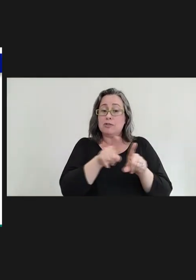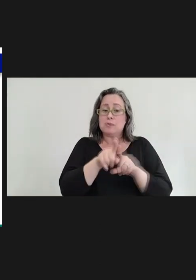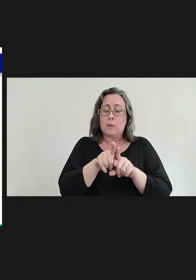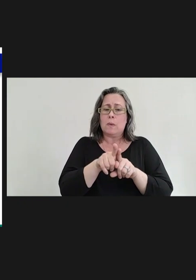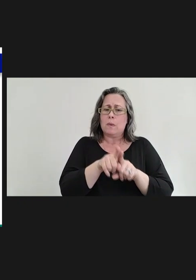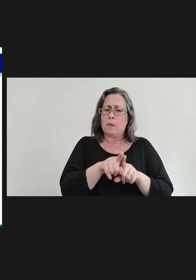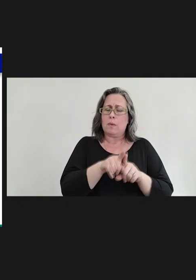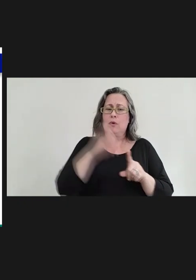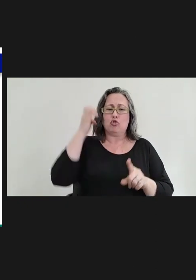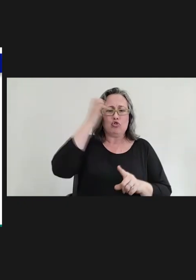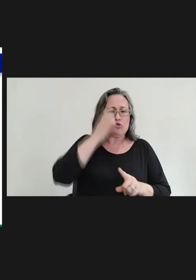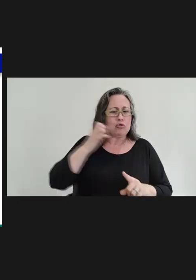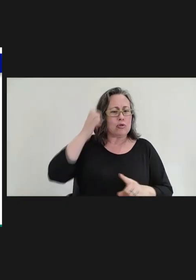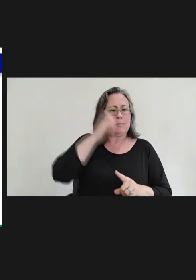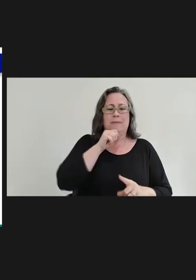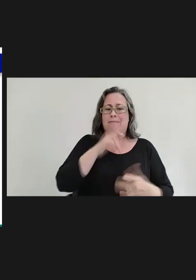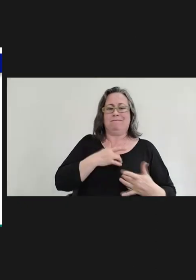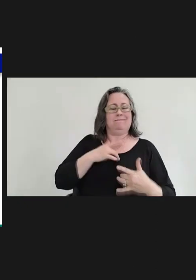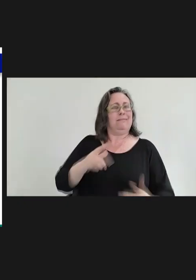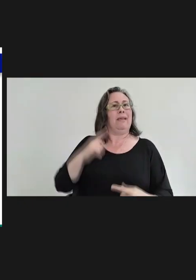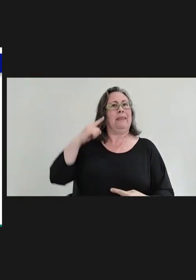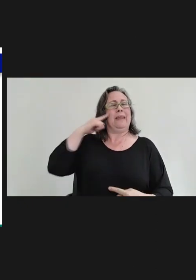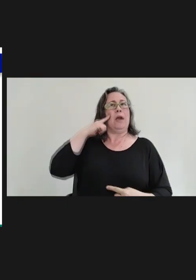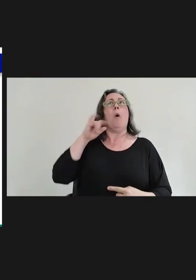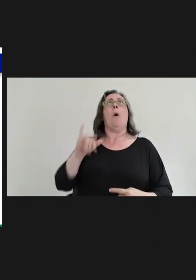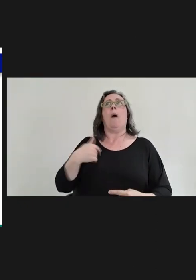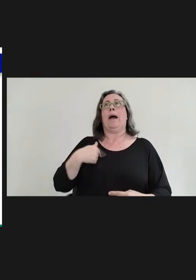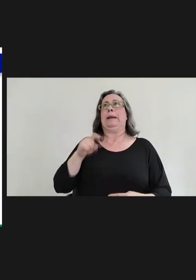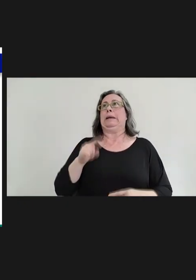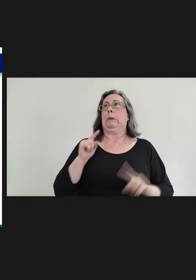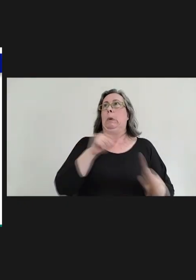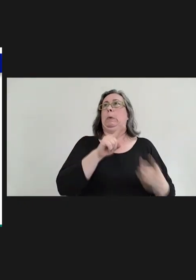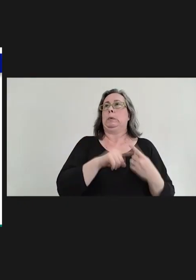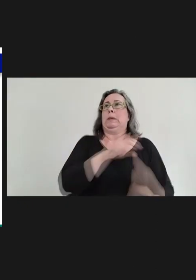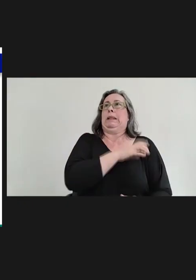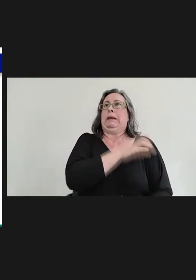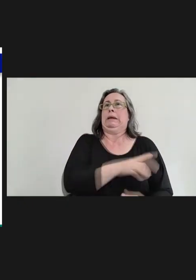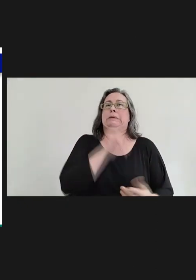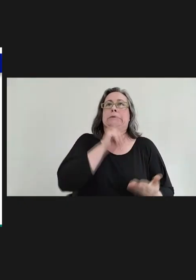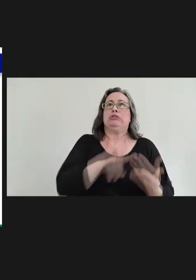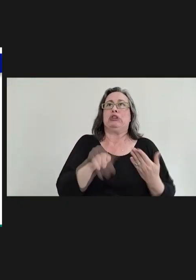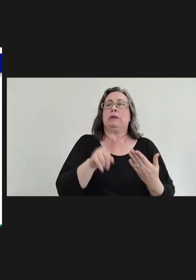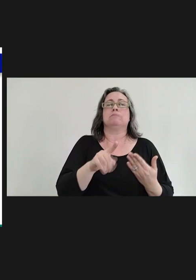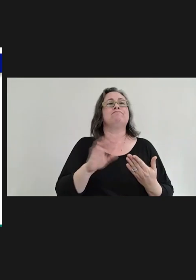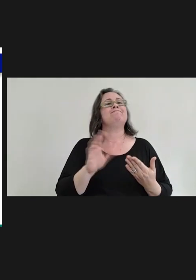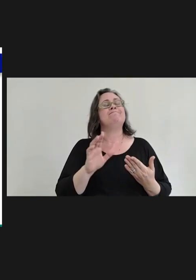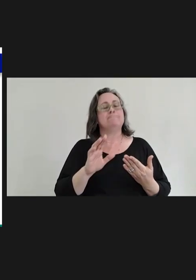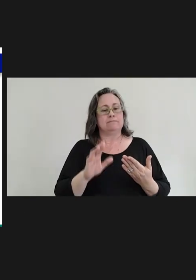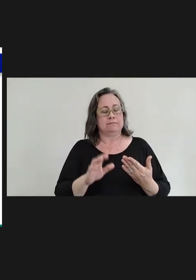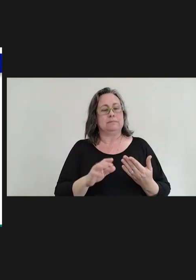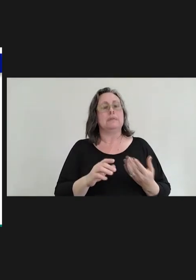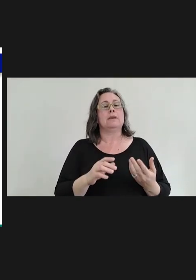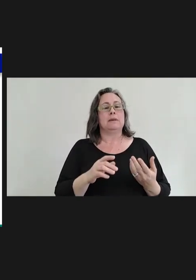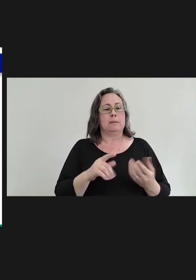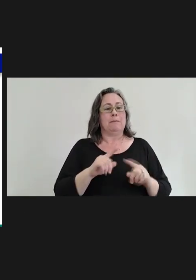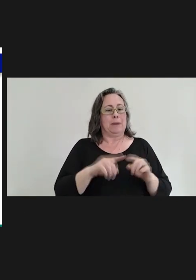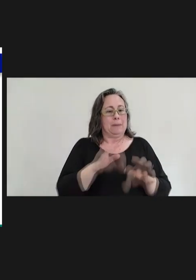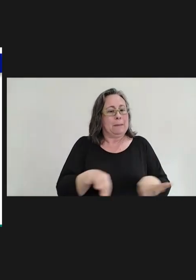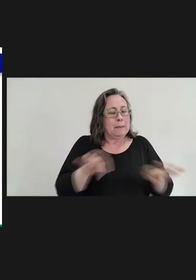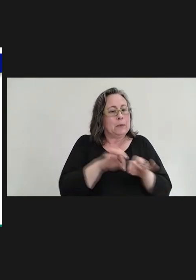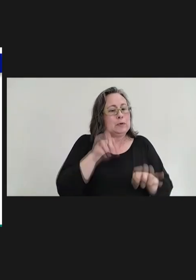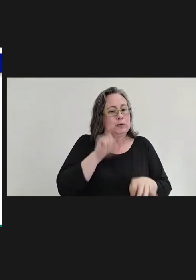States don't necessarily think that way and may not be getting their MMRs before European travel.